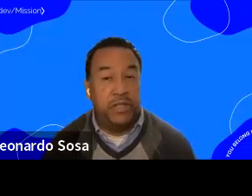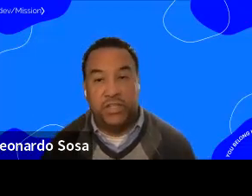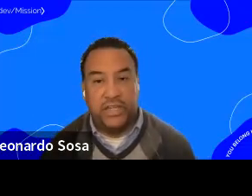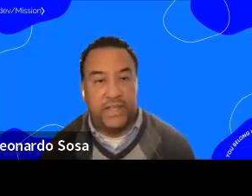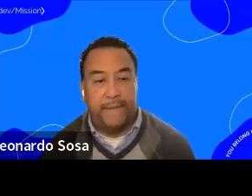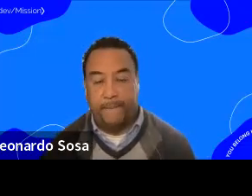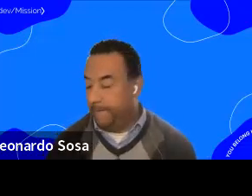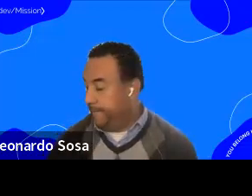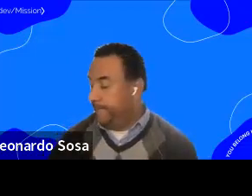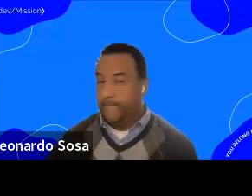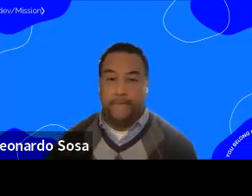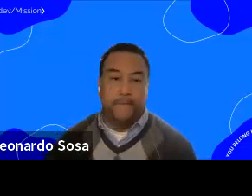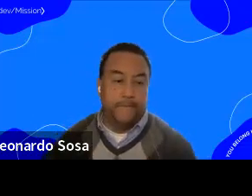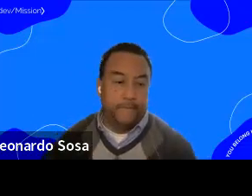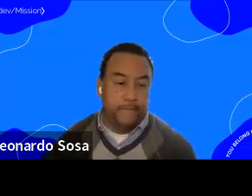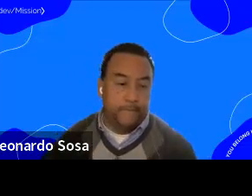We need to change that.